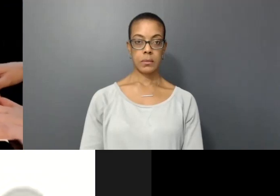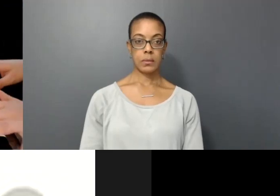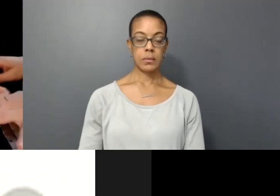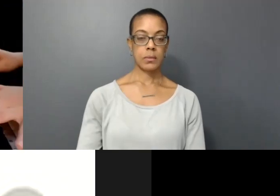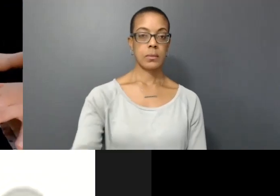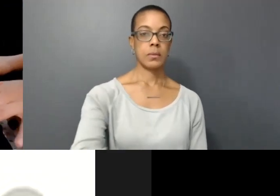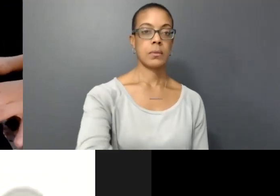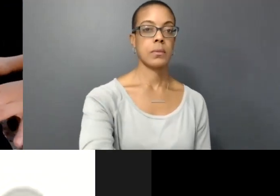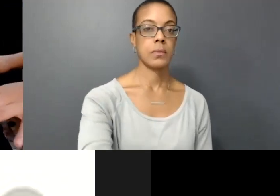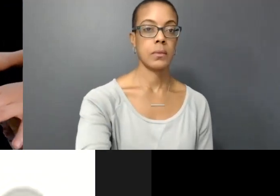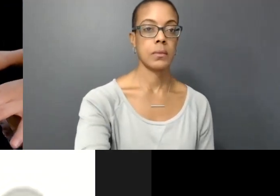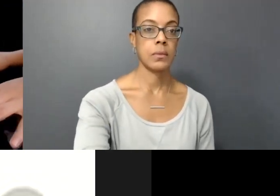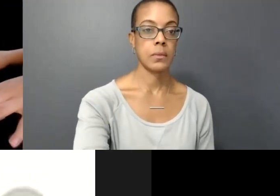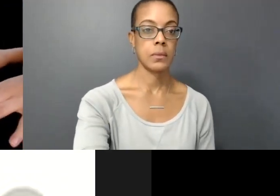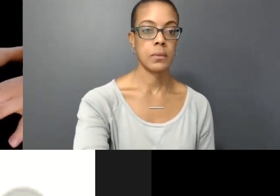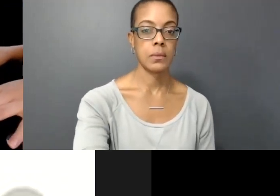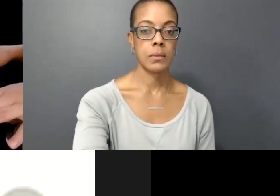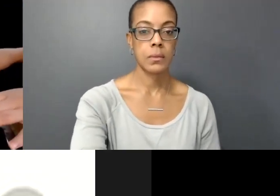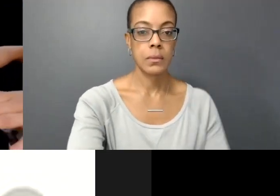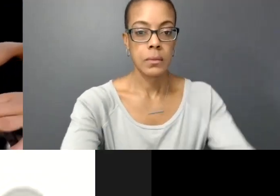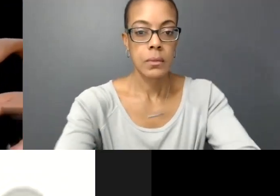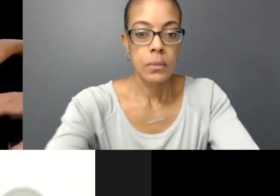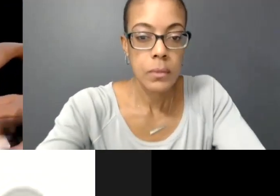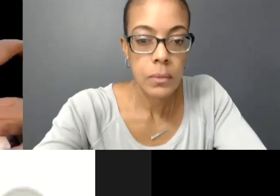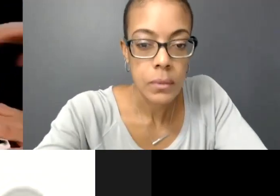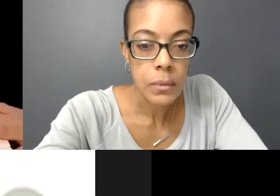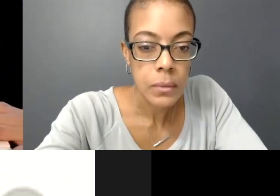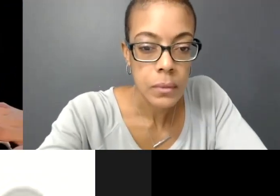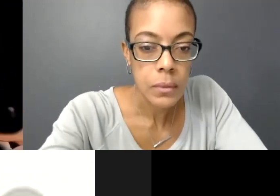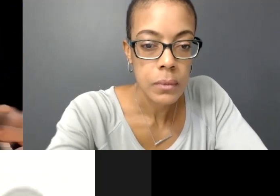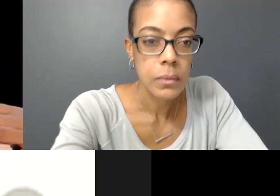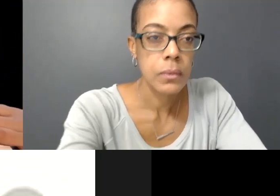[soft piano]